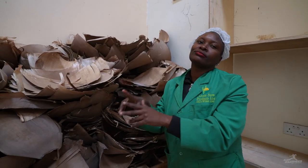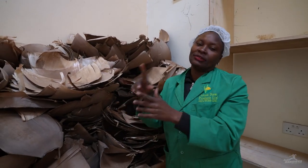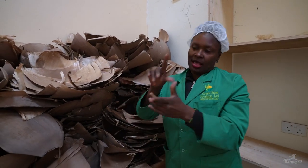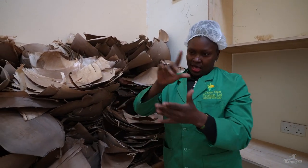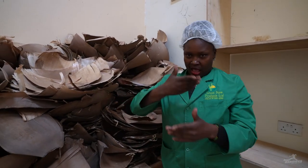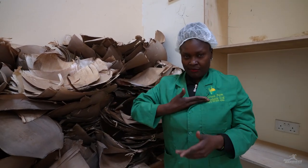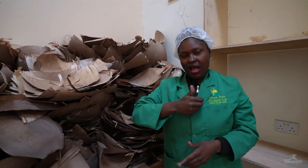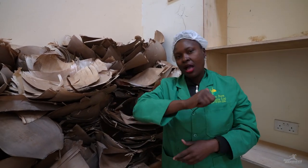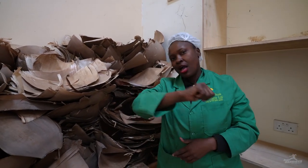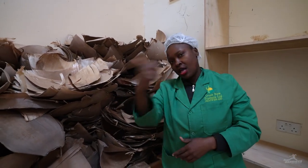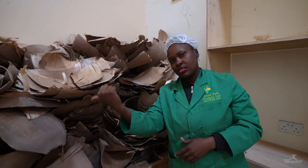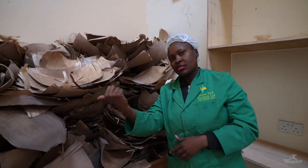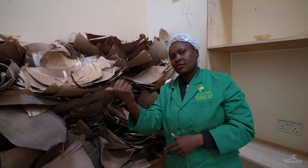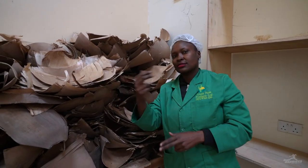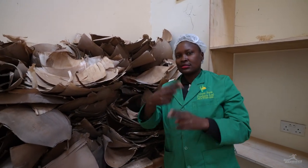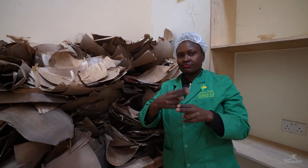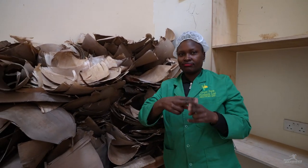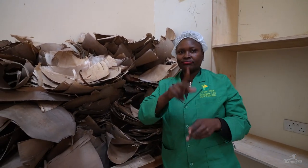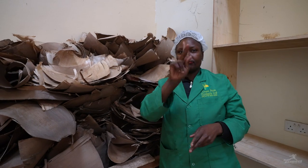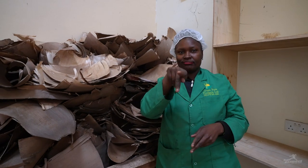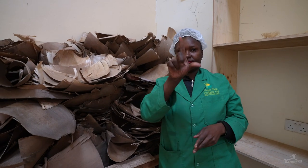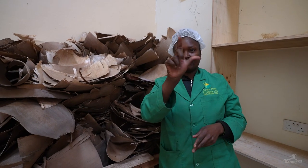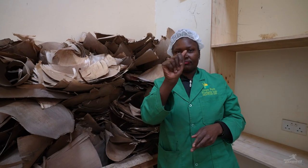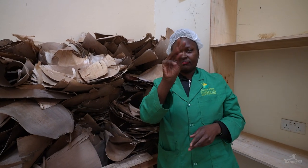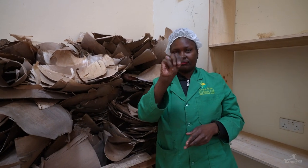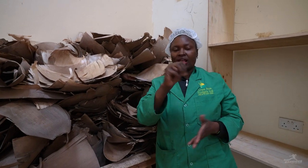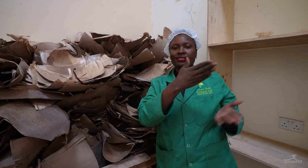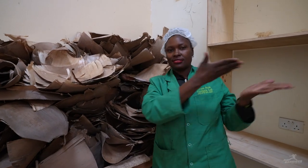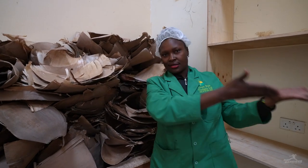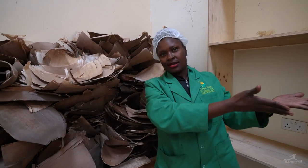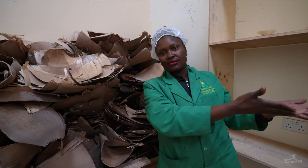We also have palm leaves over here.